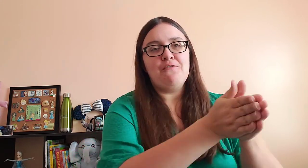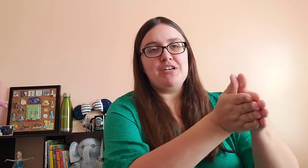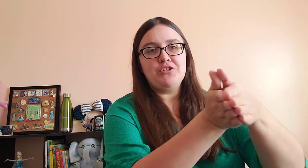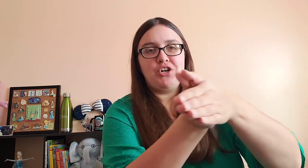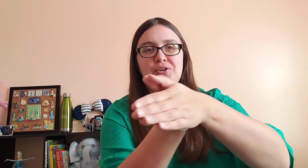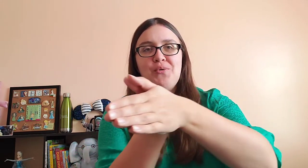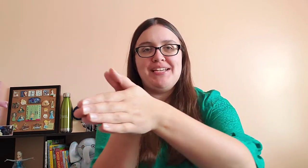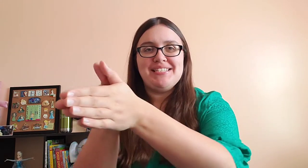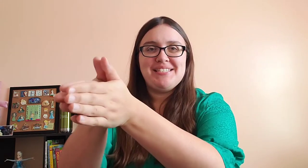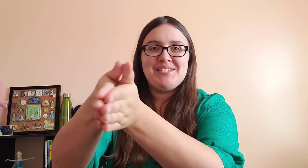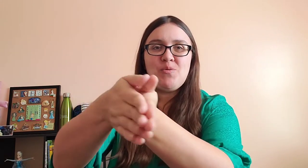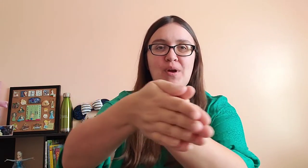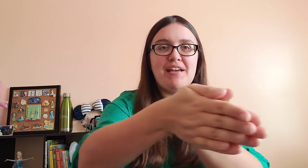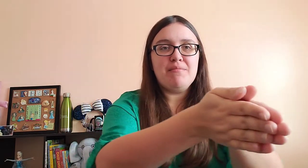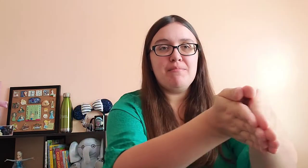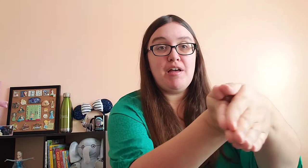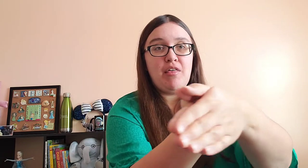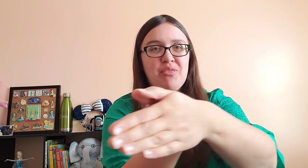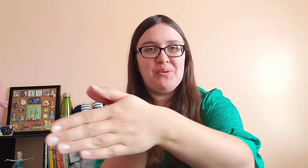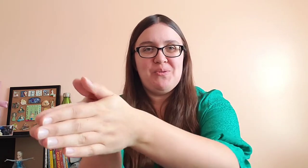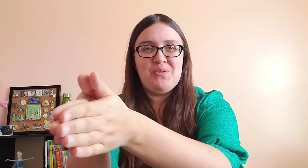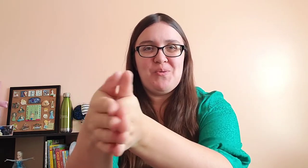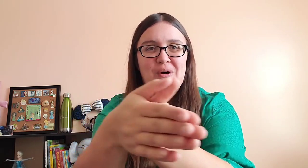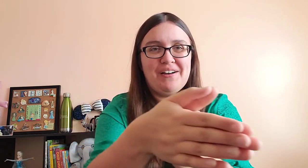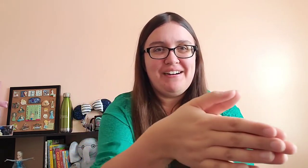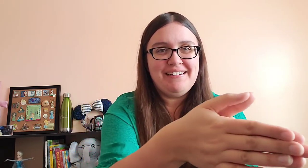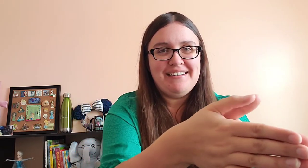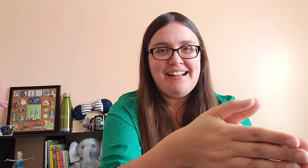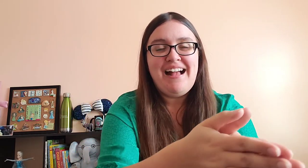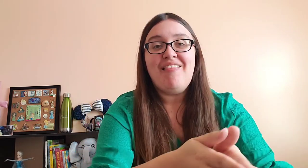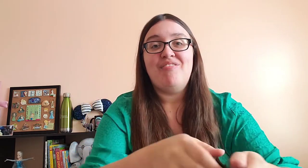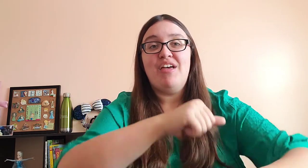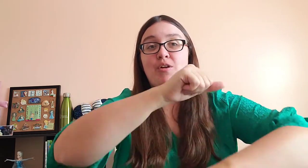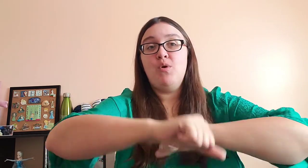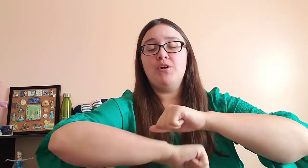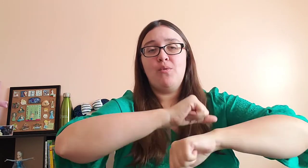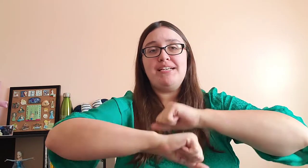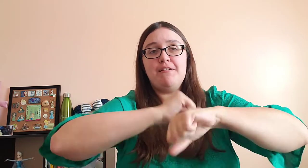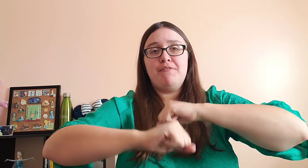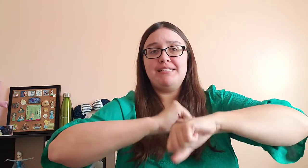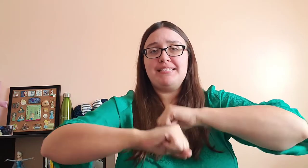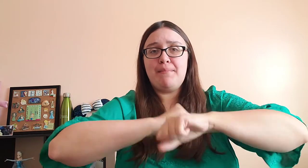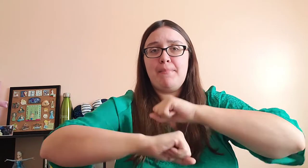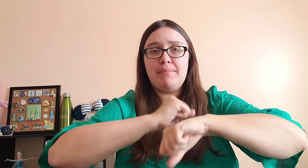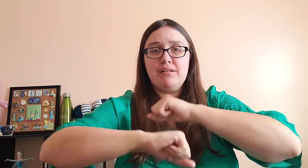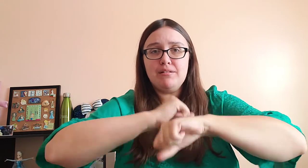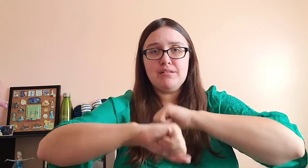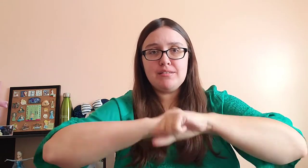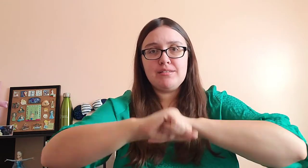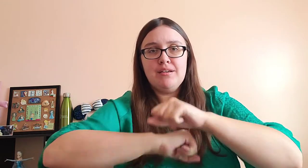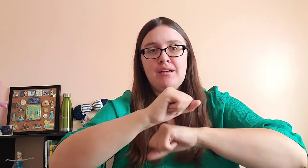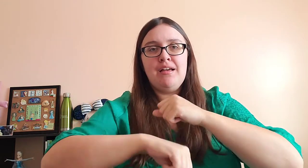Our fish are going to swim through the water. Then, we're going to find some bubbles, and